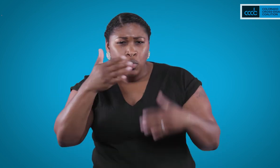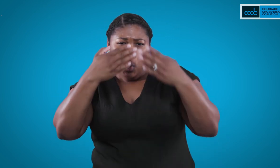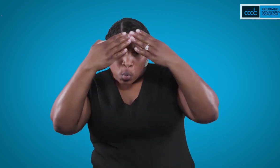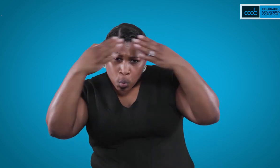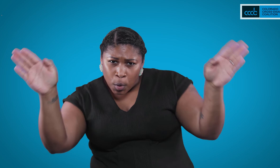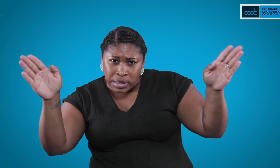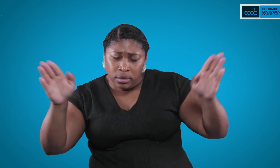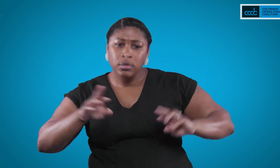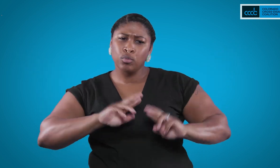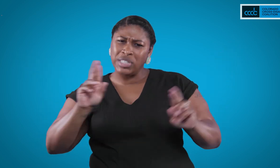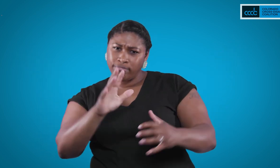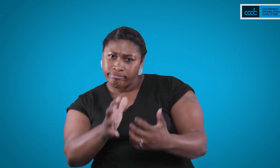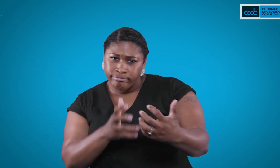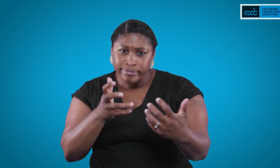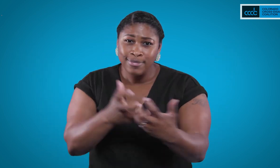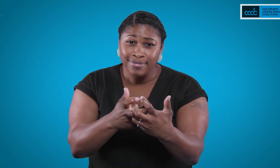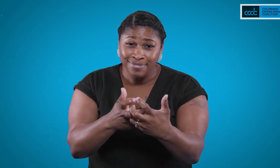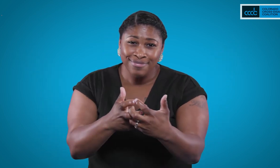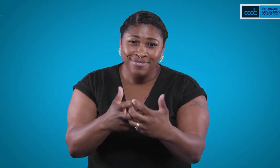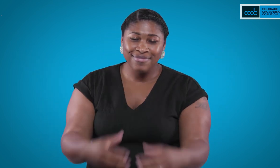always be open and ready to adapt.